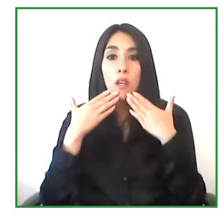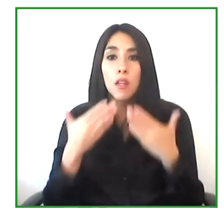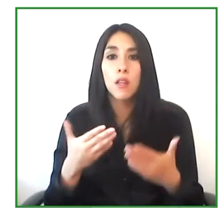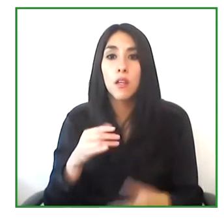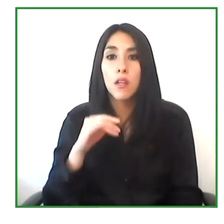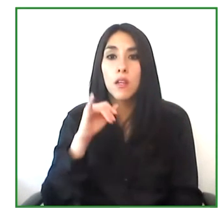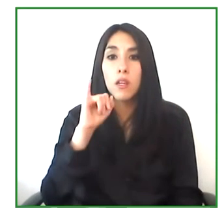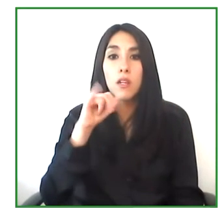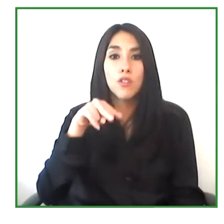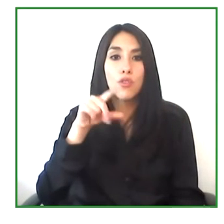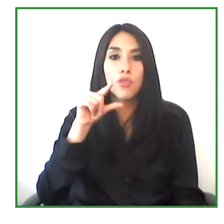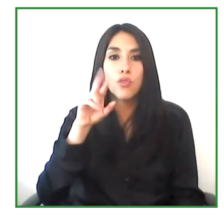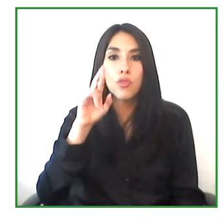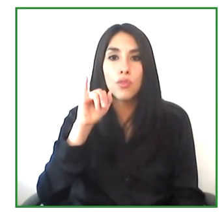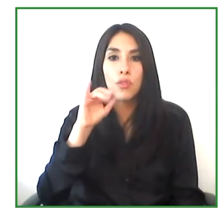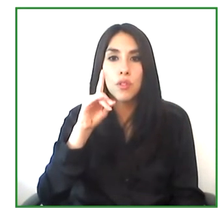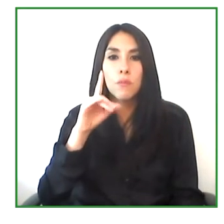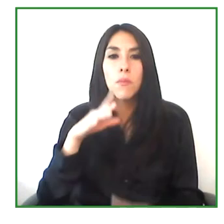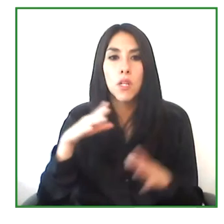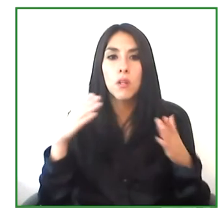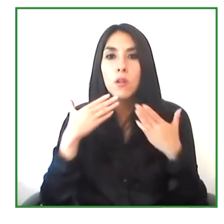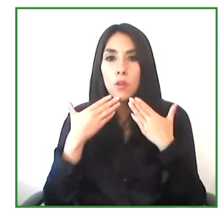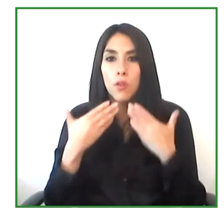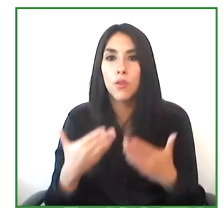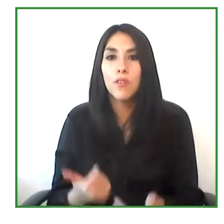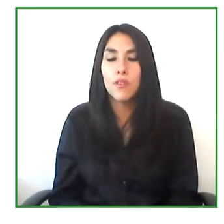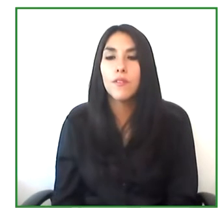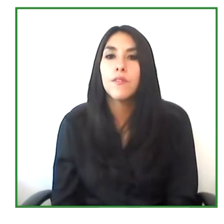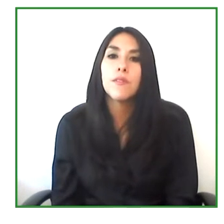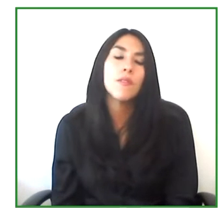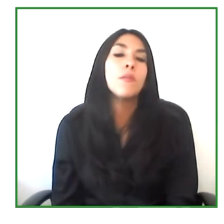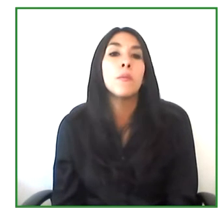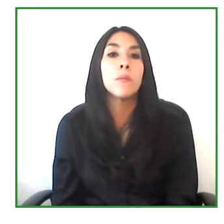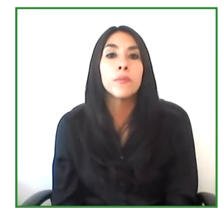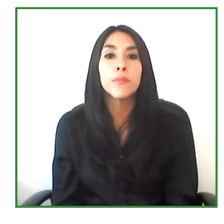Thank you very much, Ingrid.